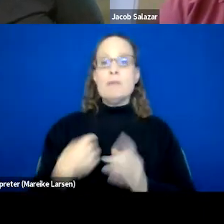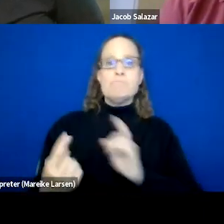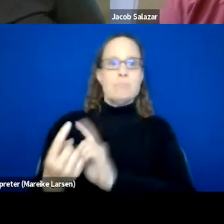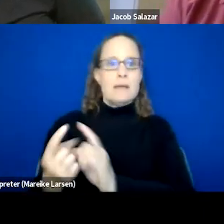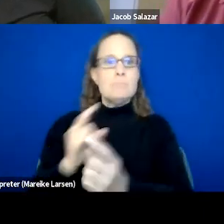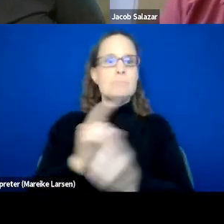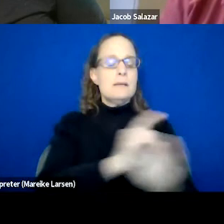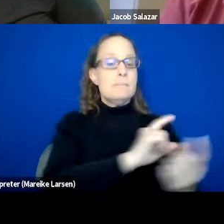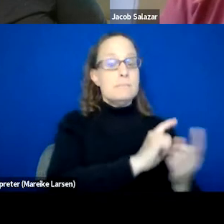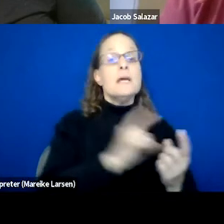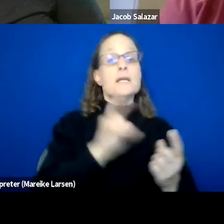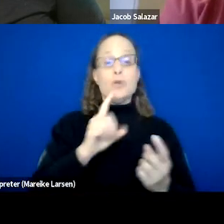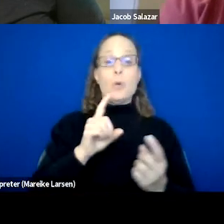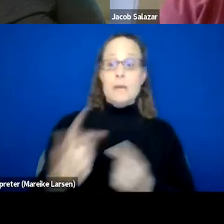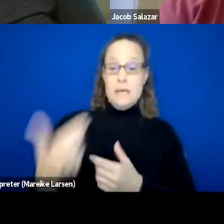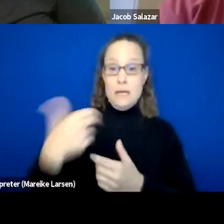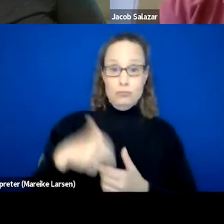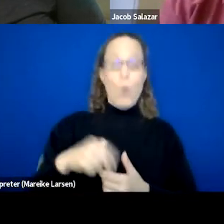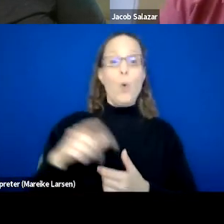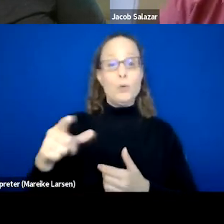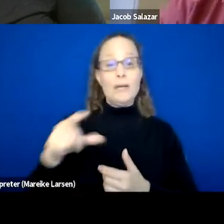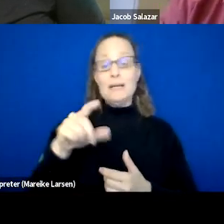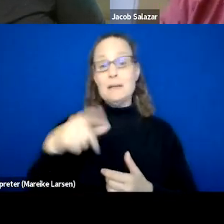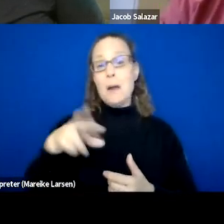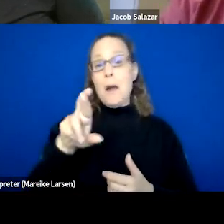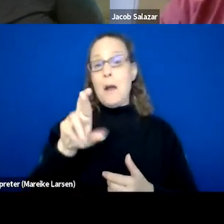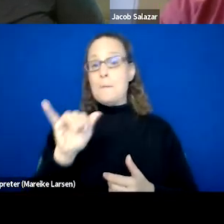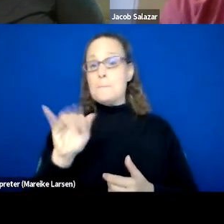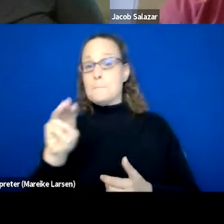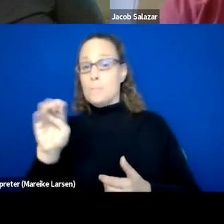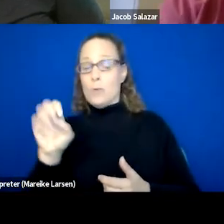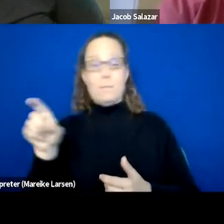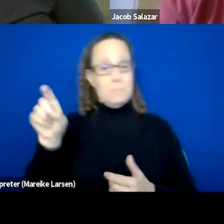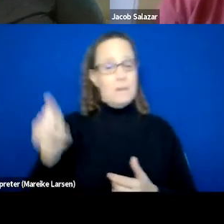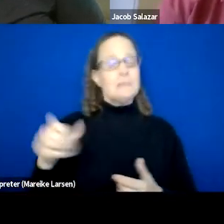So to be enrolled in SAMHSA PRIME, the clients, they must be experiencing substance abuse disorder